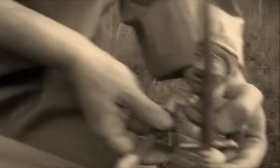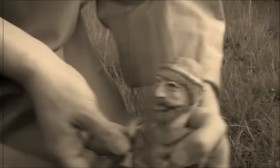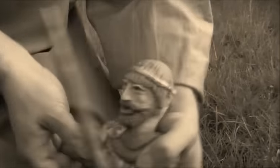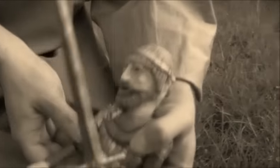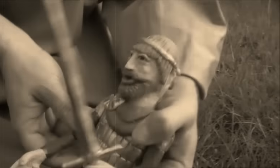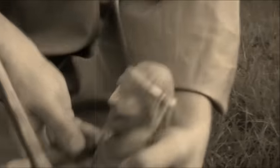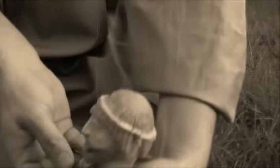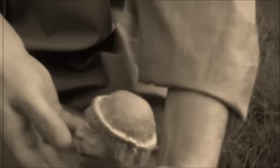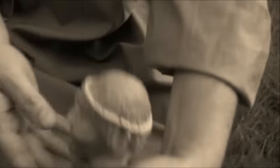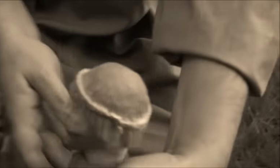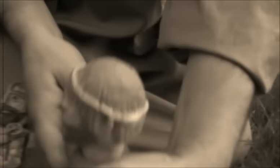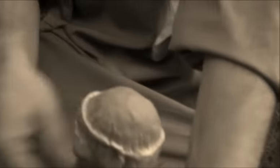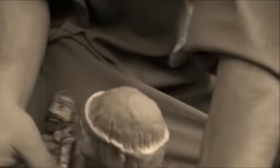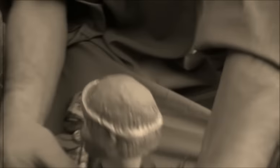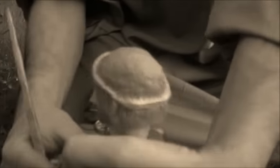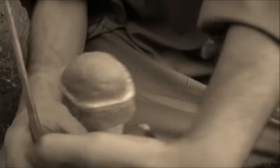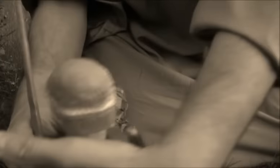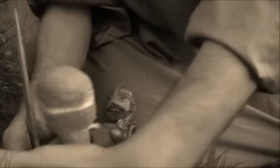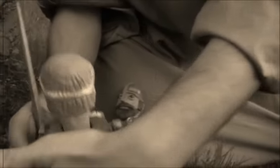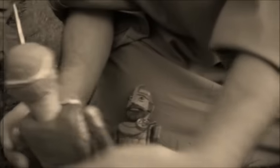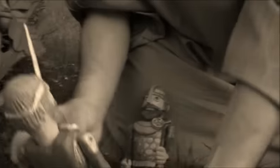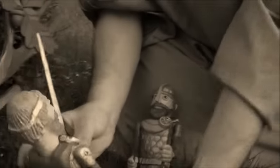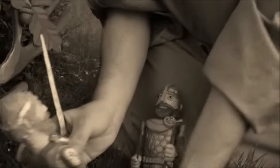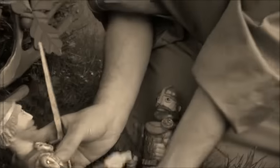Lech barely managed to stop him;